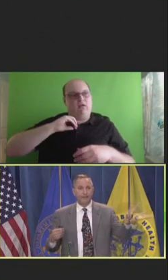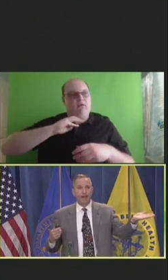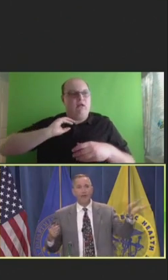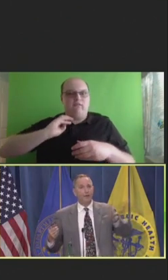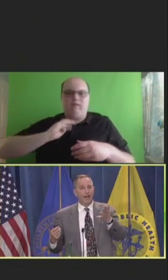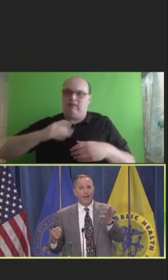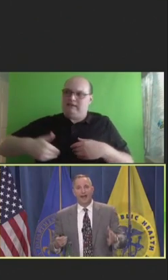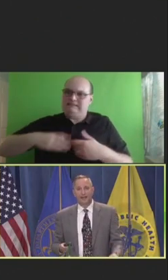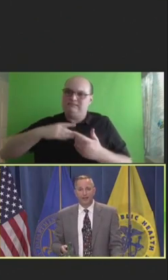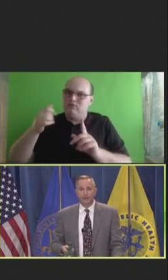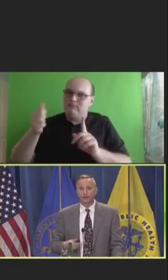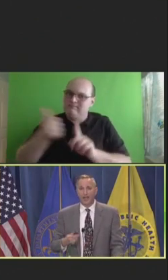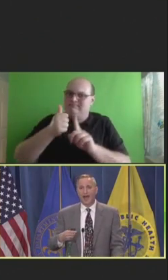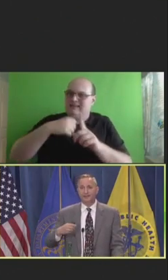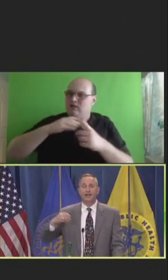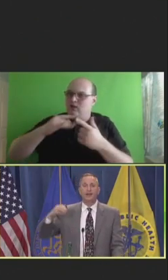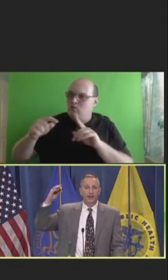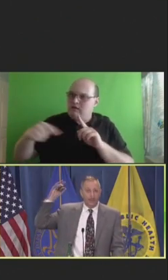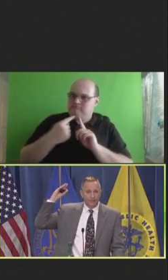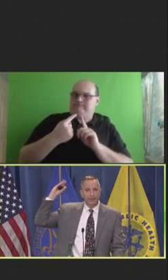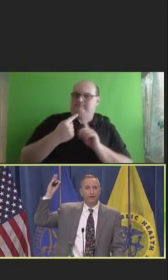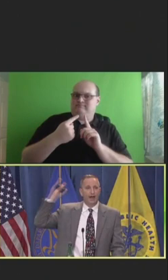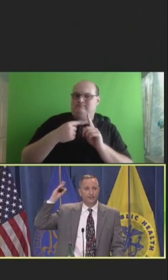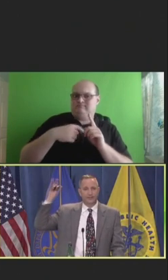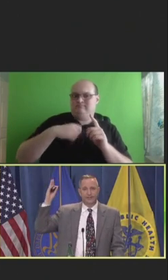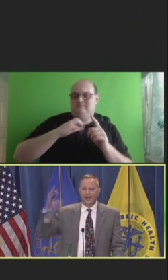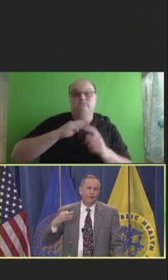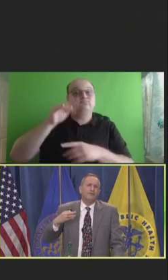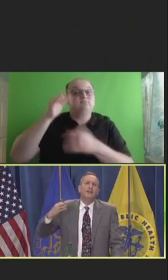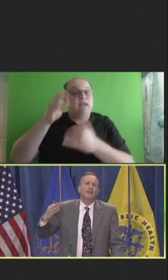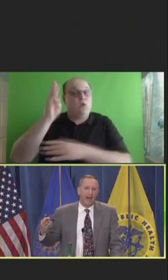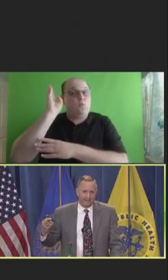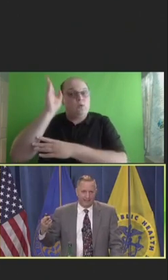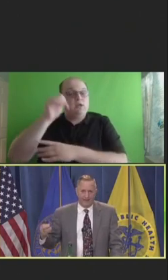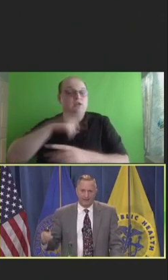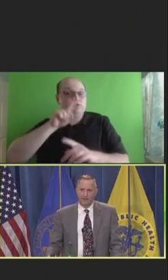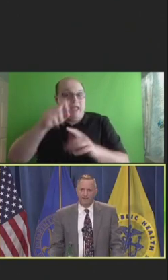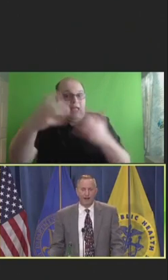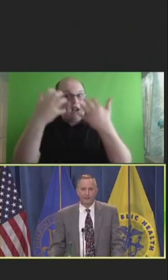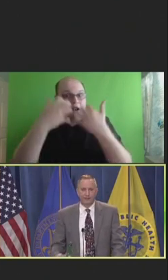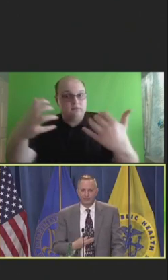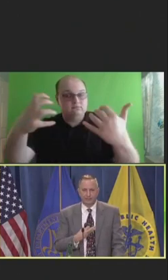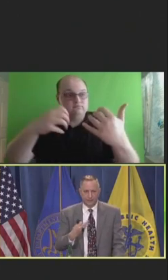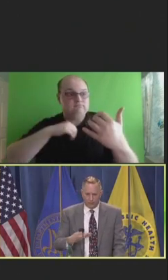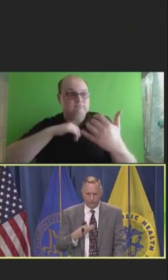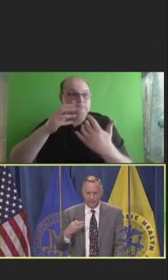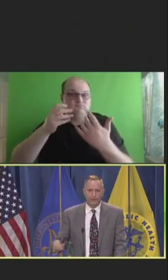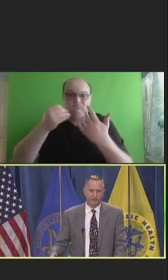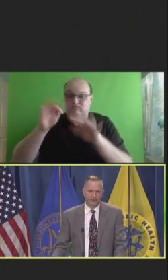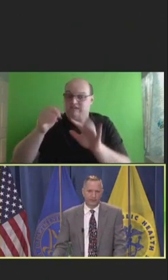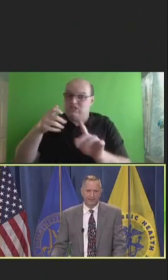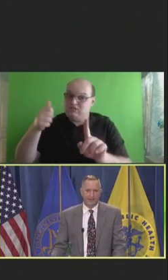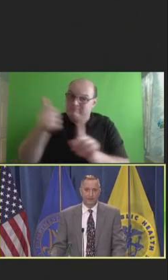And now, when I give lectures I ask, have you been harassed or attacked? I would've never asked that prior to this whole sequence of the last couple years.